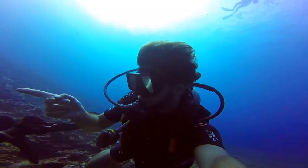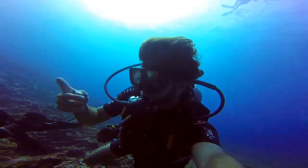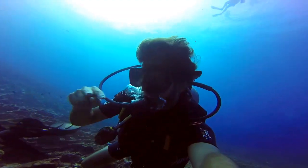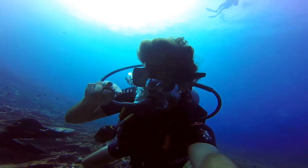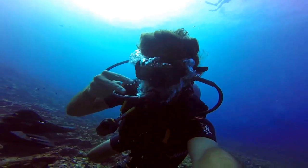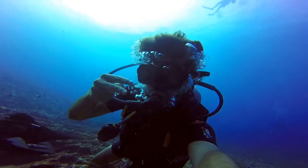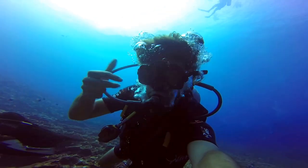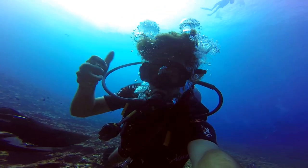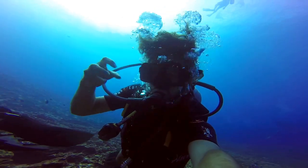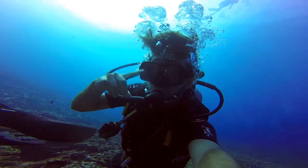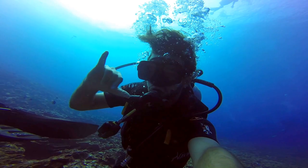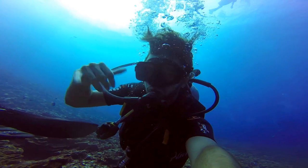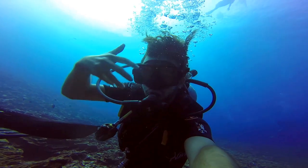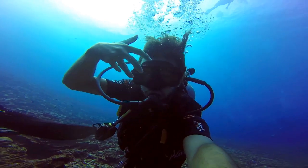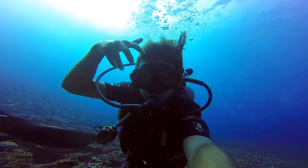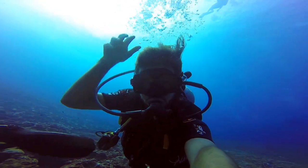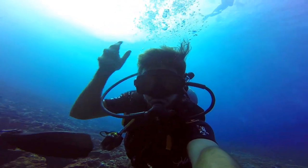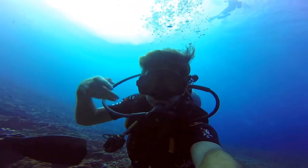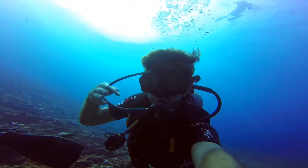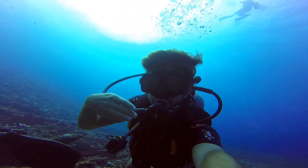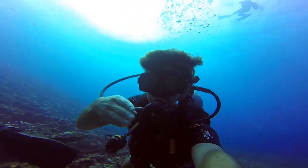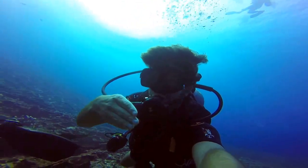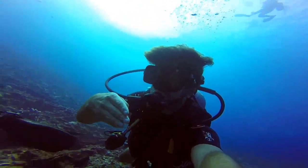That means it's a lion fish.